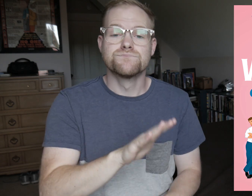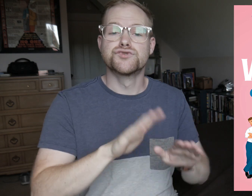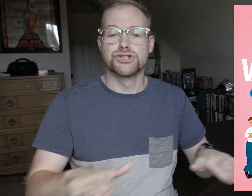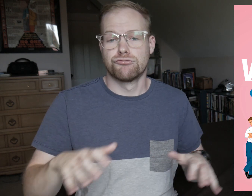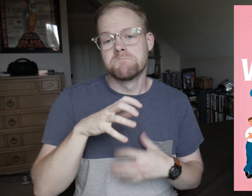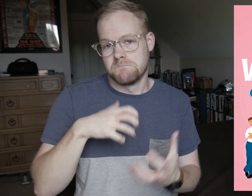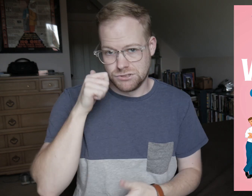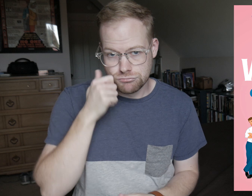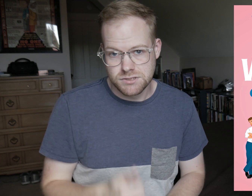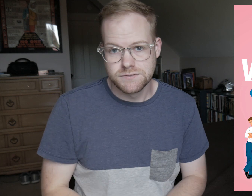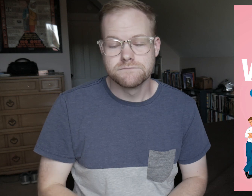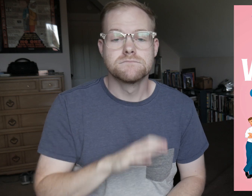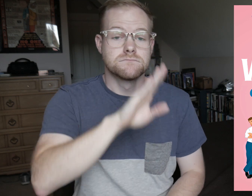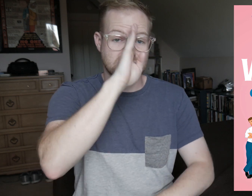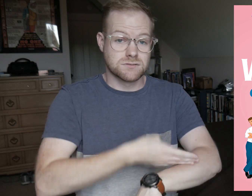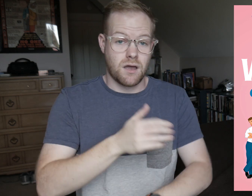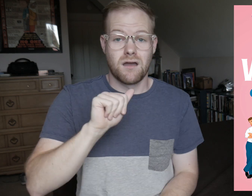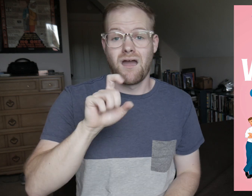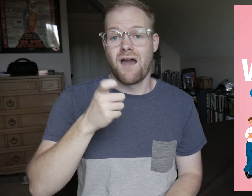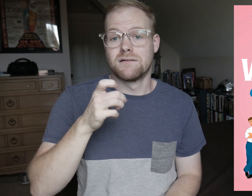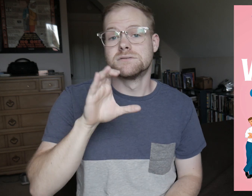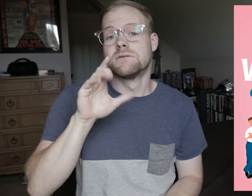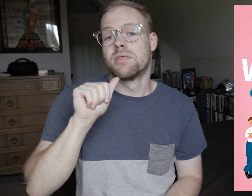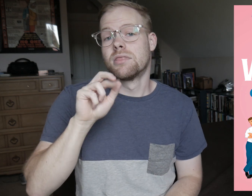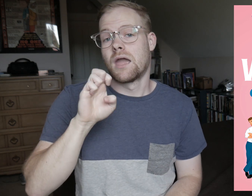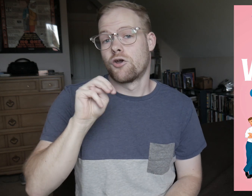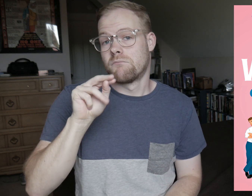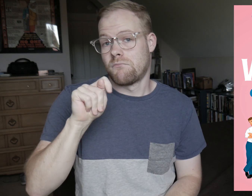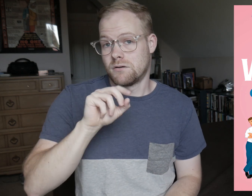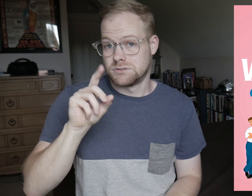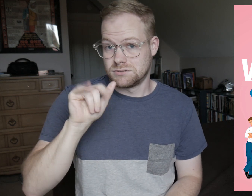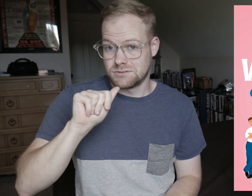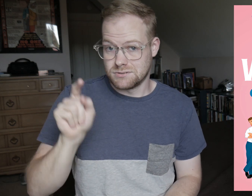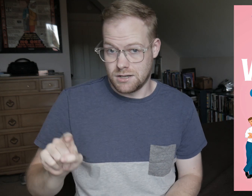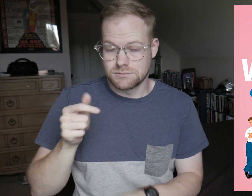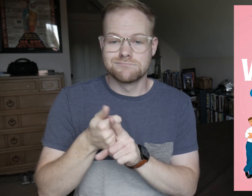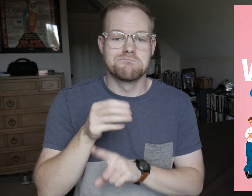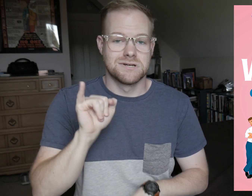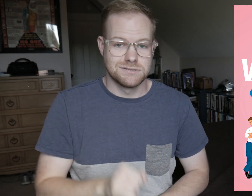Her children are mixed race, and her son, Alex Claremont-Diaz, is bisexual.